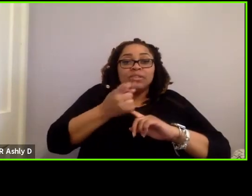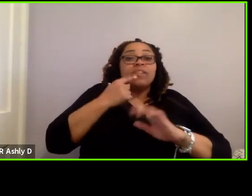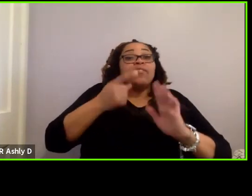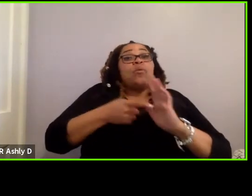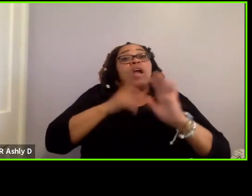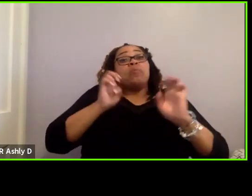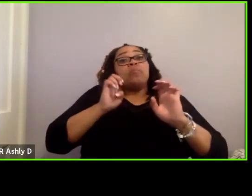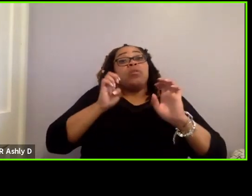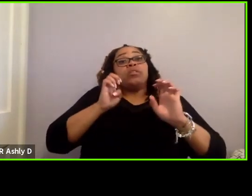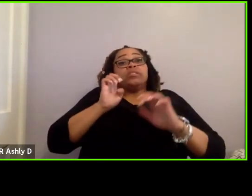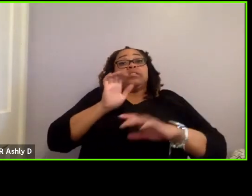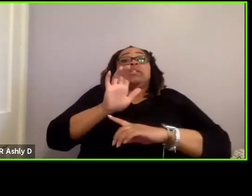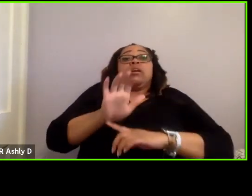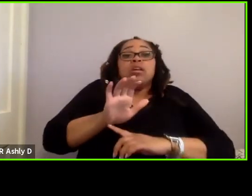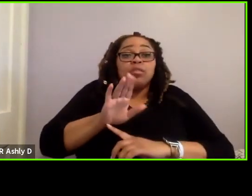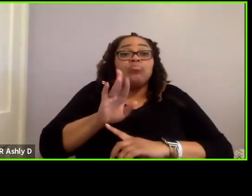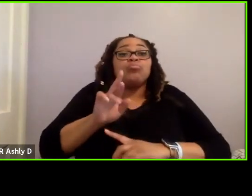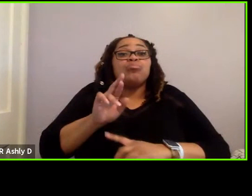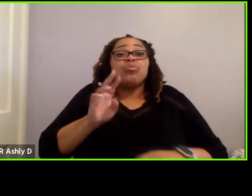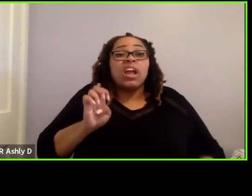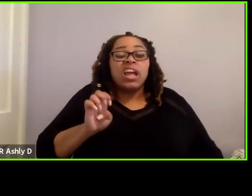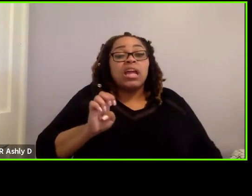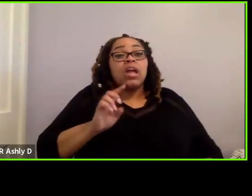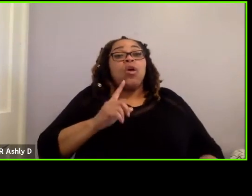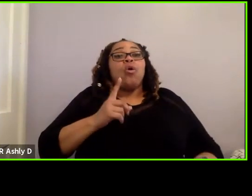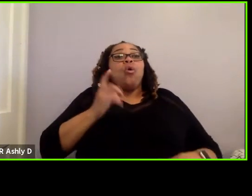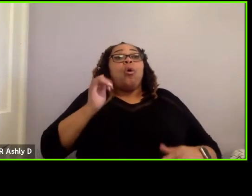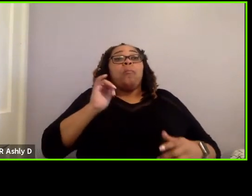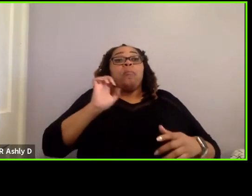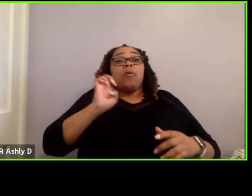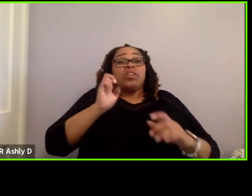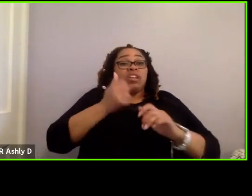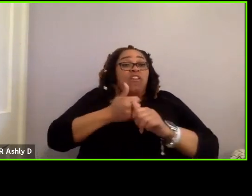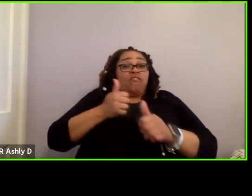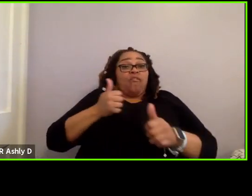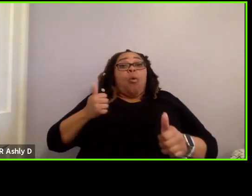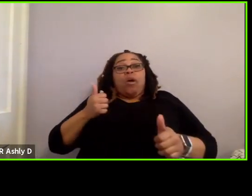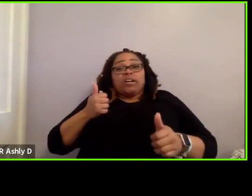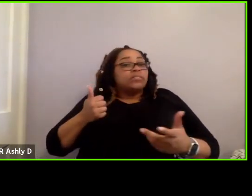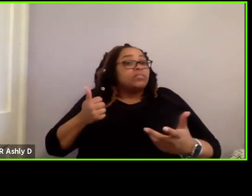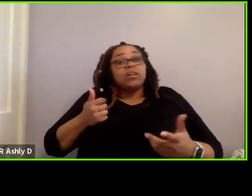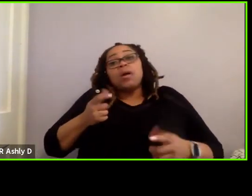braking or some sort of emergency avoidance maneuver. Whereas with automated people movers,